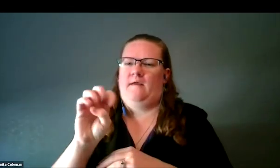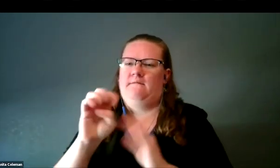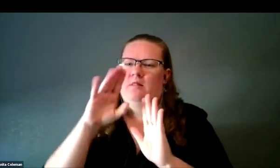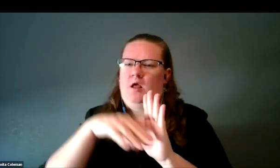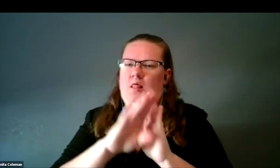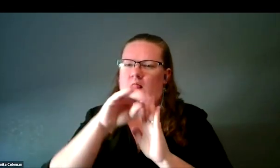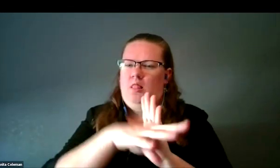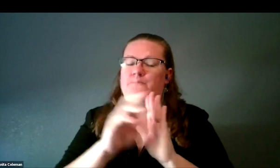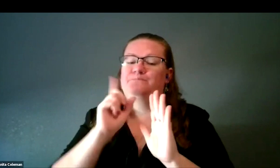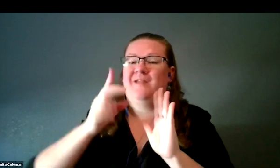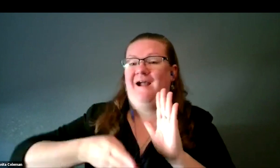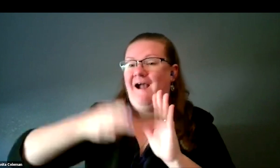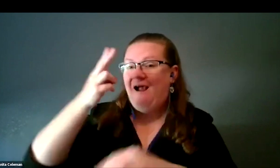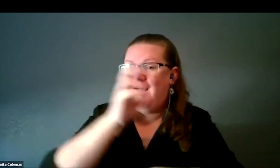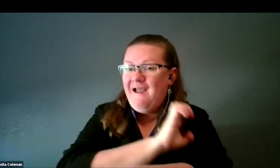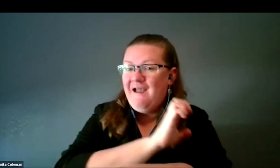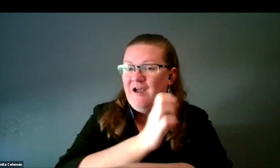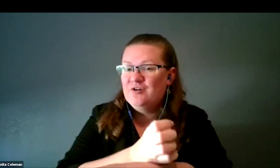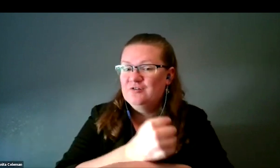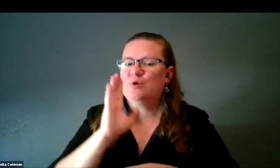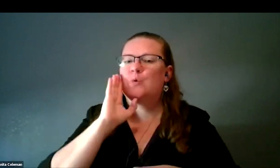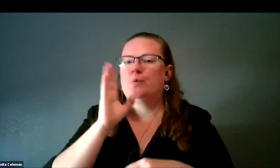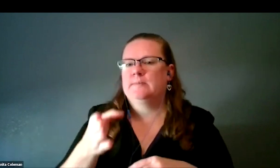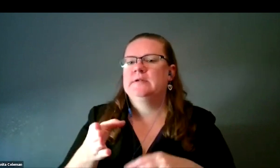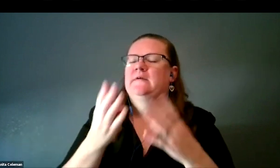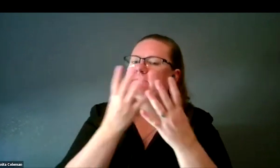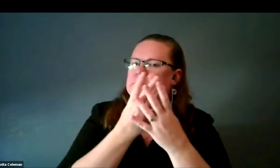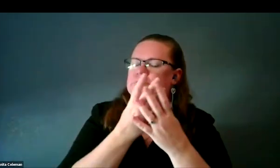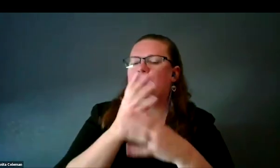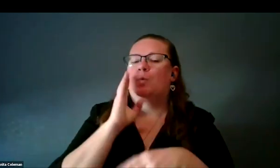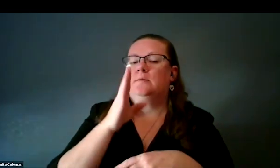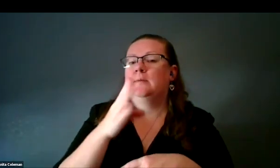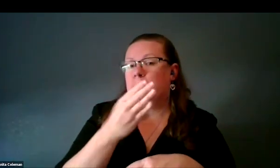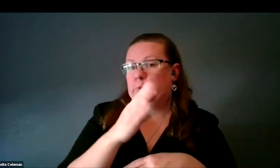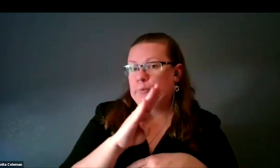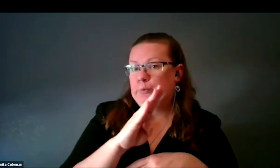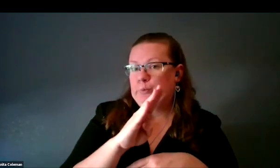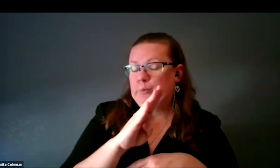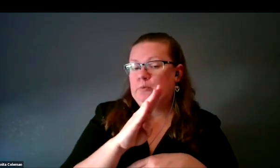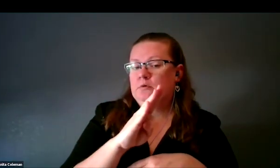The highest energy detected would be, or filter, would be blue, and then--